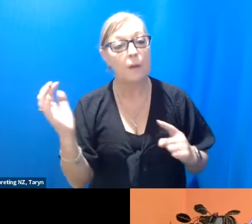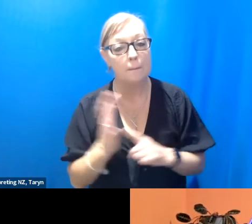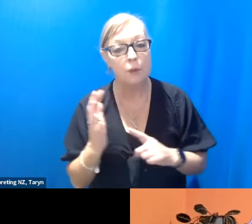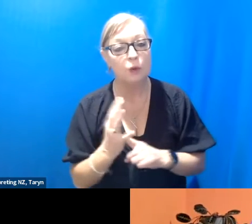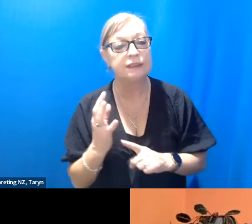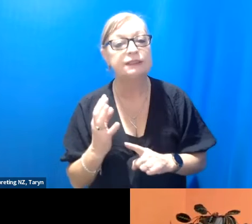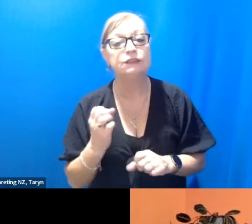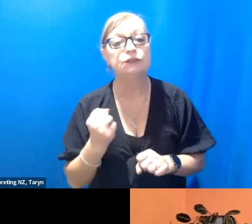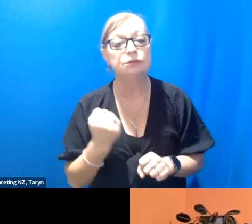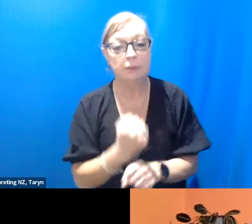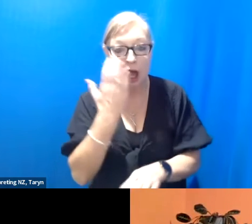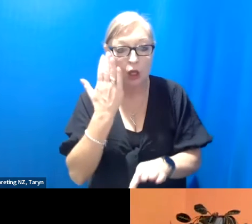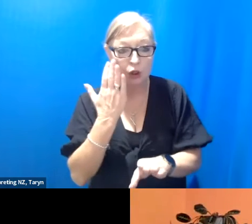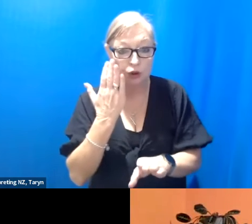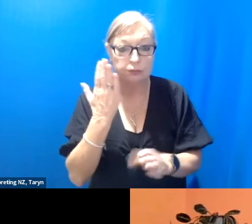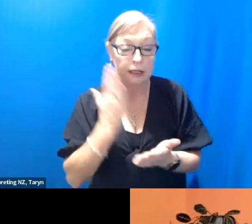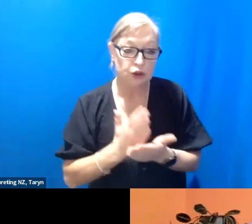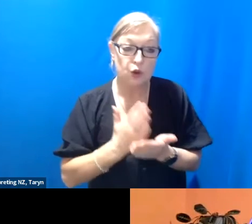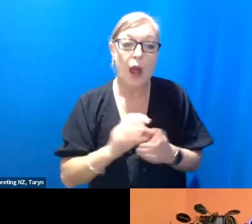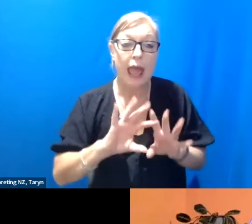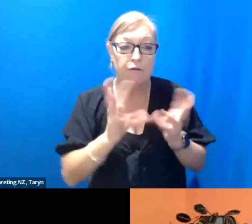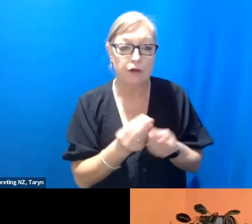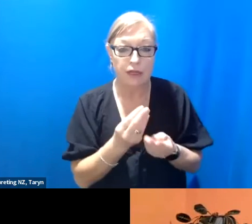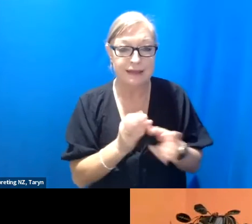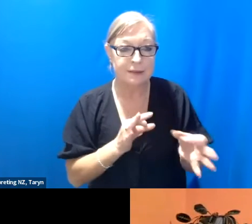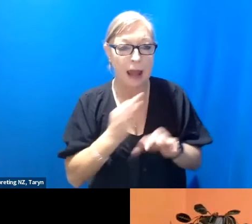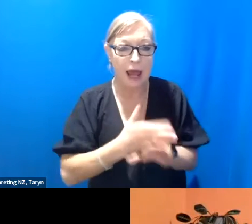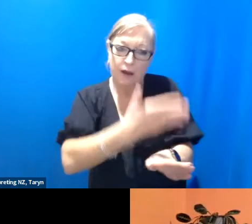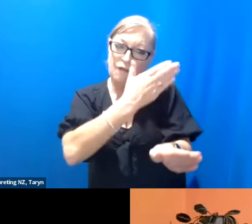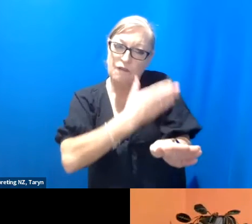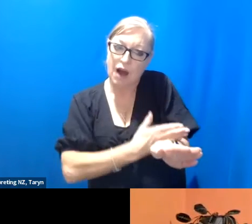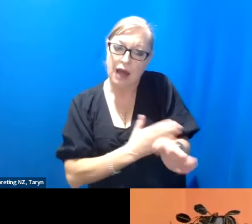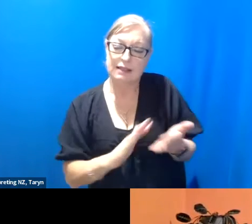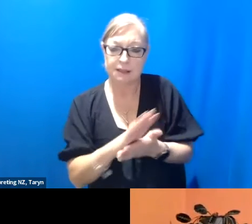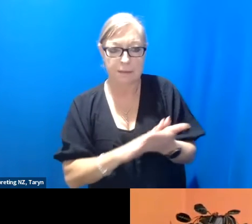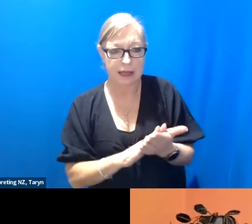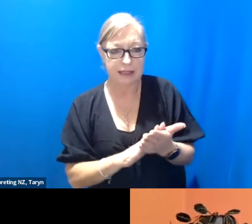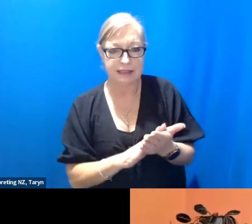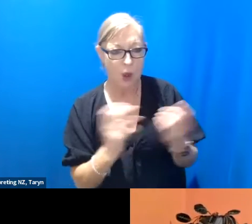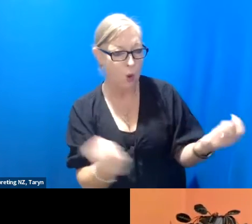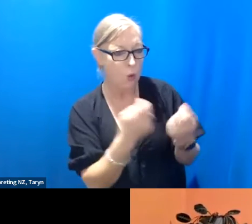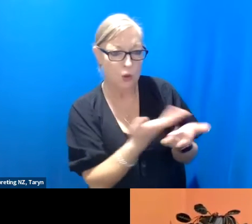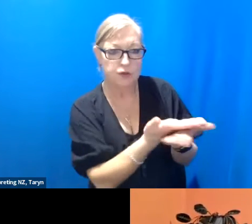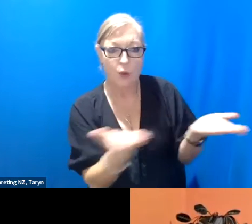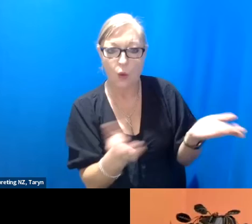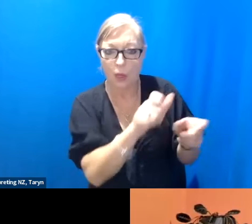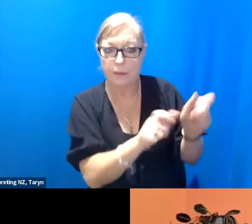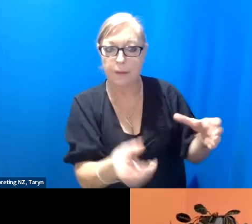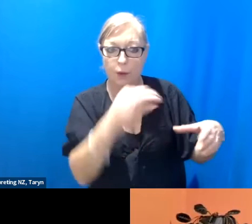in order to try and make everything work for everyone. That's what we're doing at the moment,